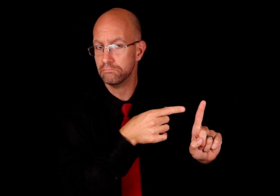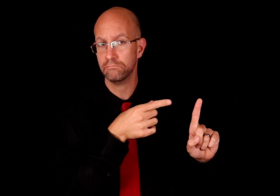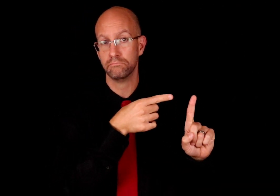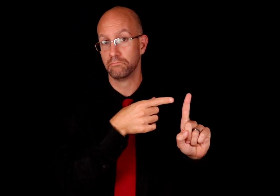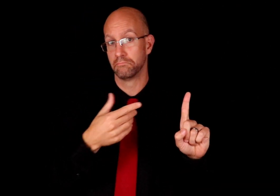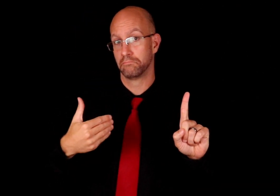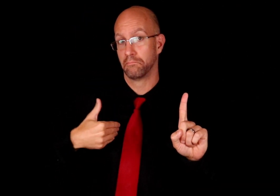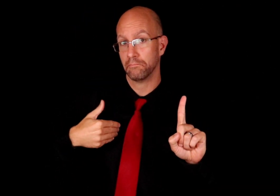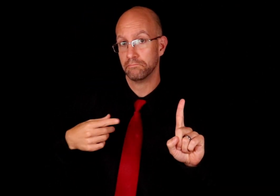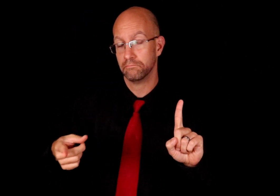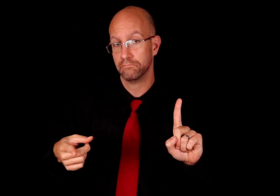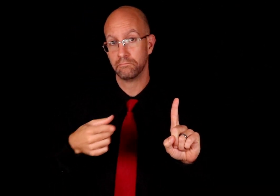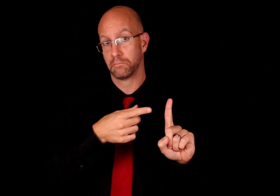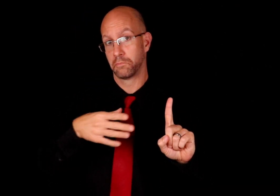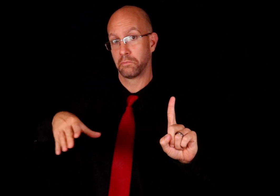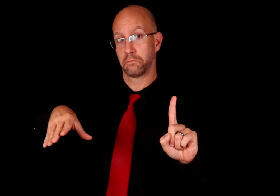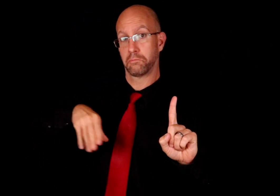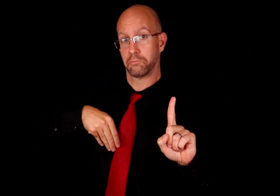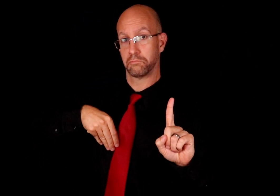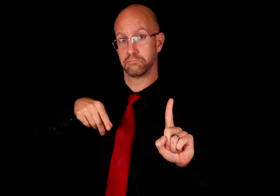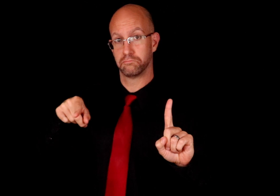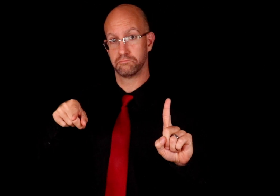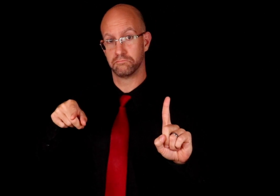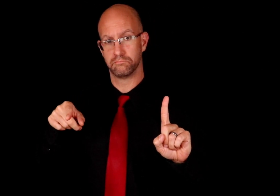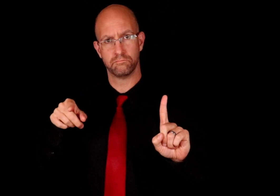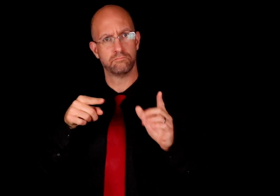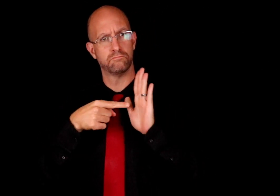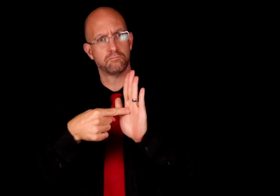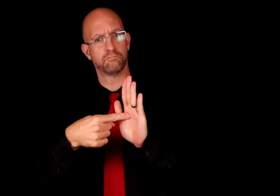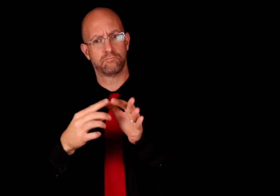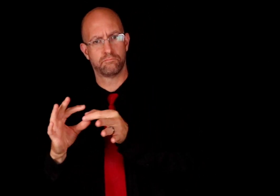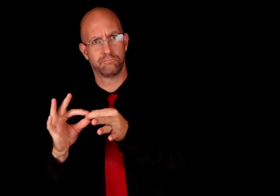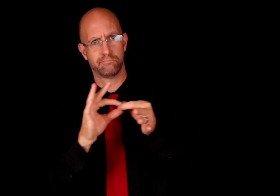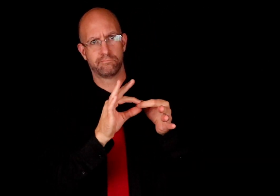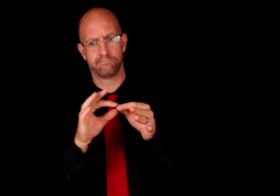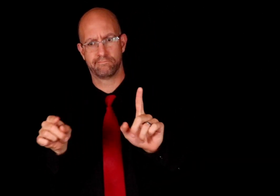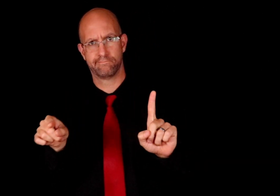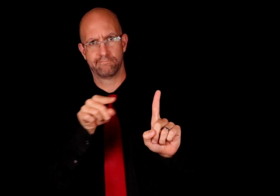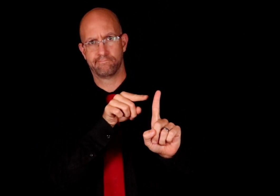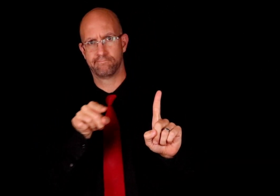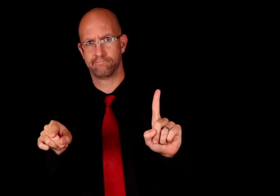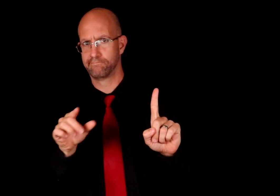Maybe that person has that, or owns that. You want to show the relationship between that and the person.